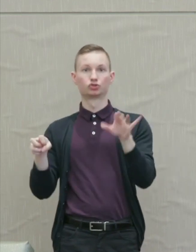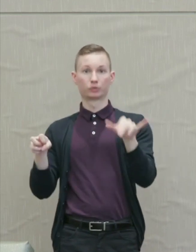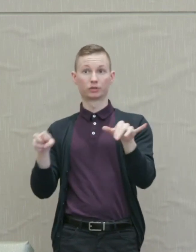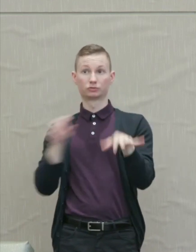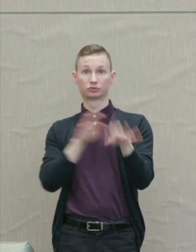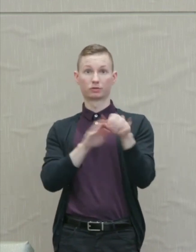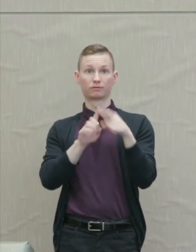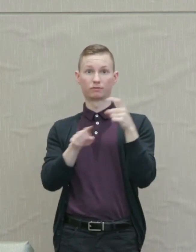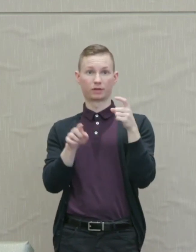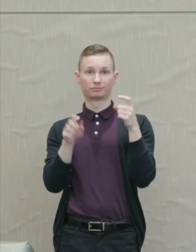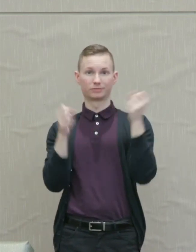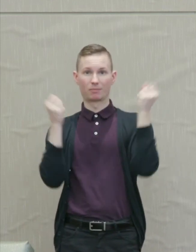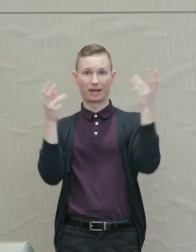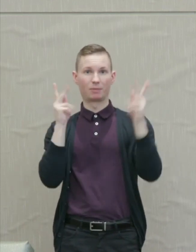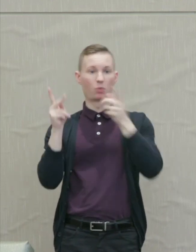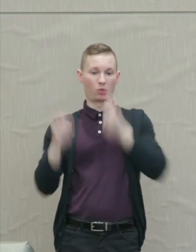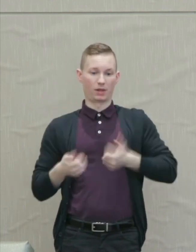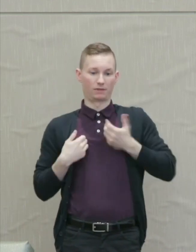all the citizens of Athens.